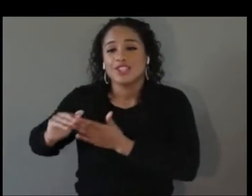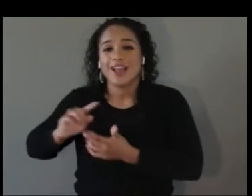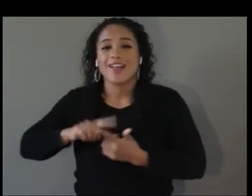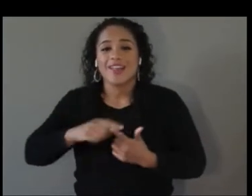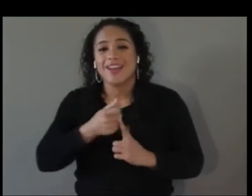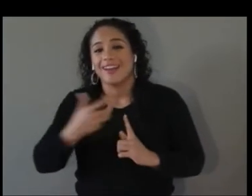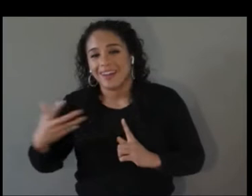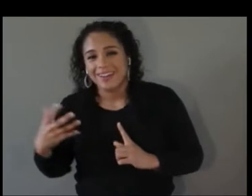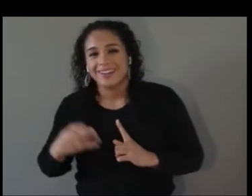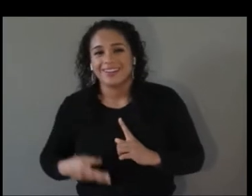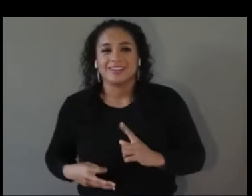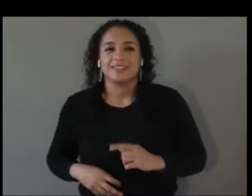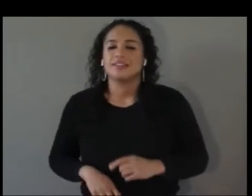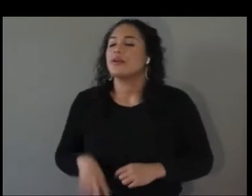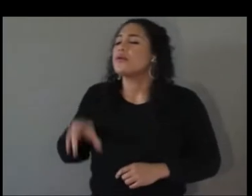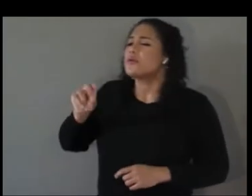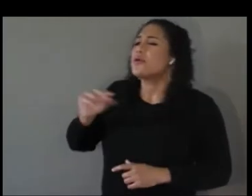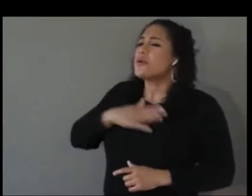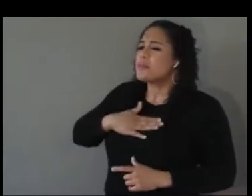Sure.